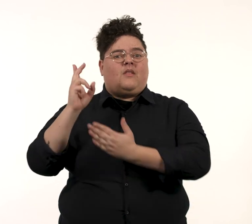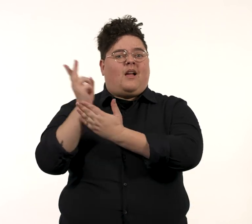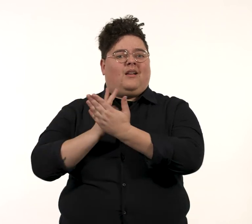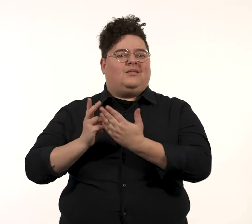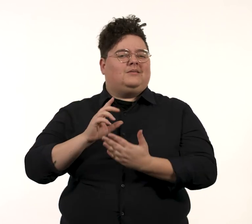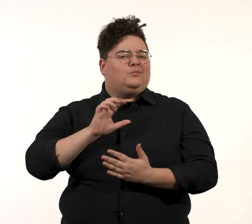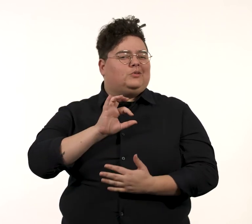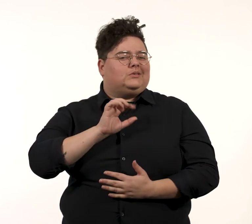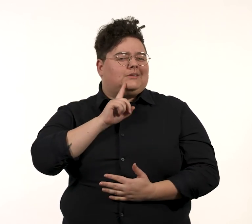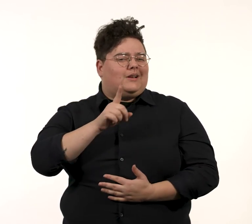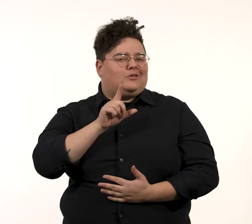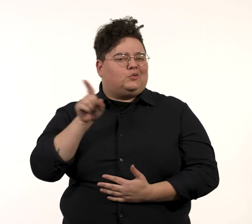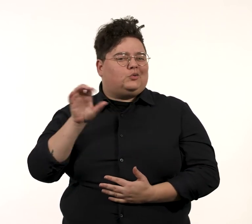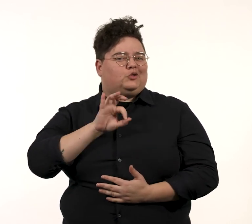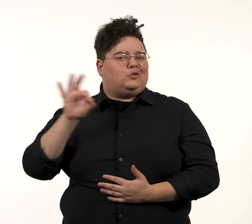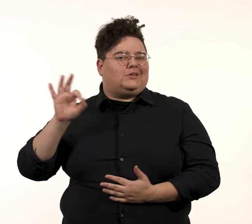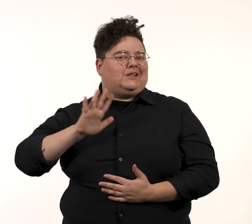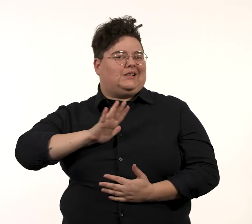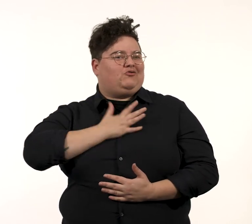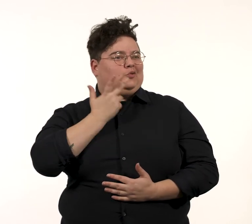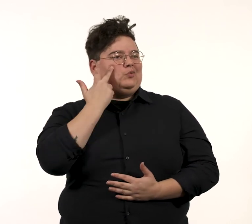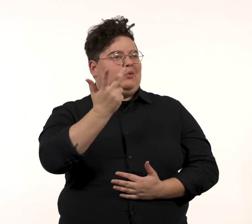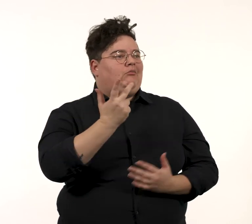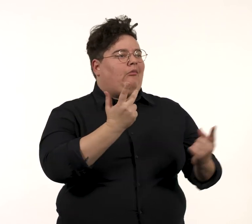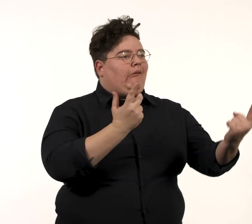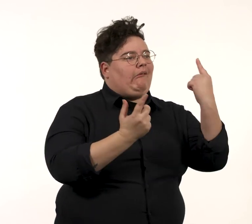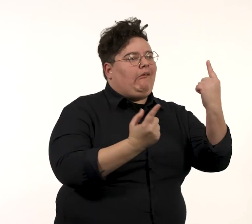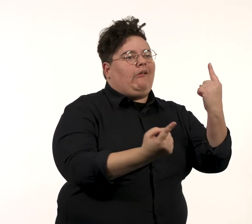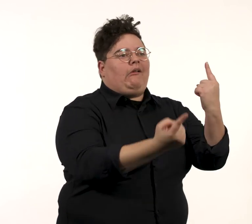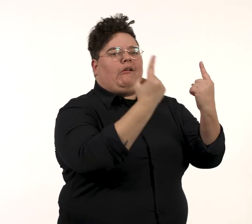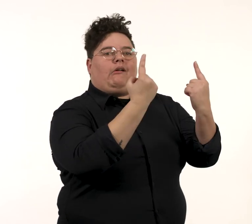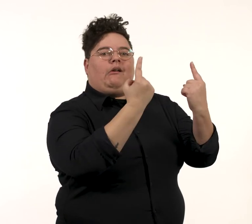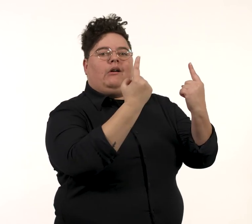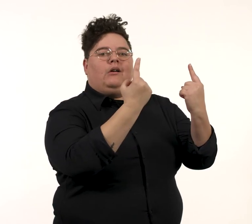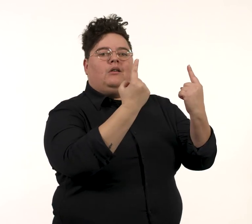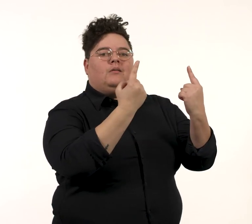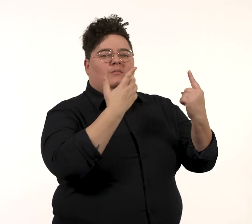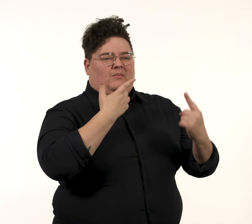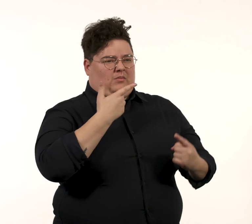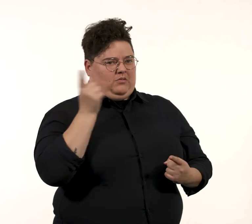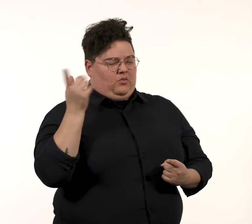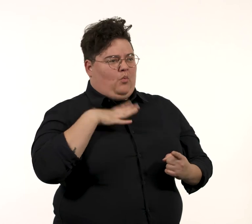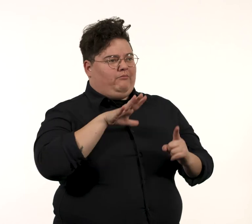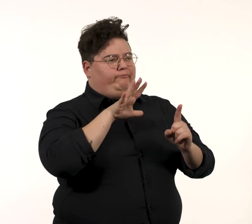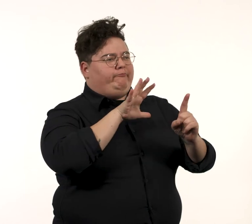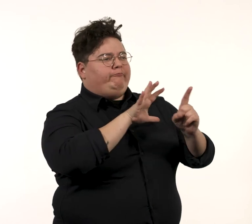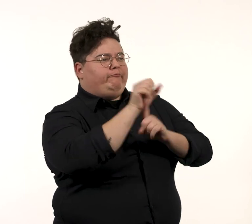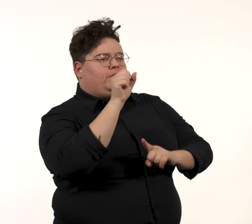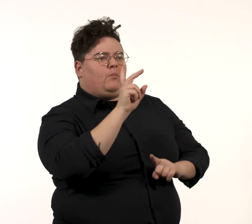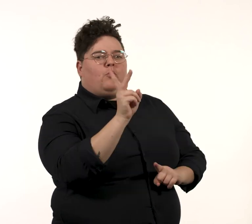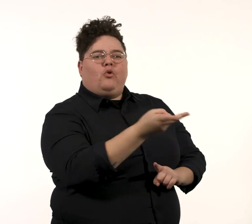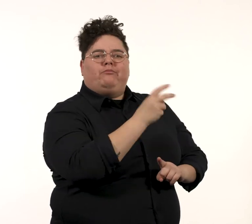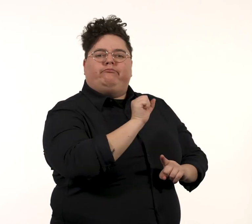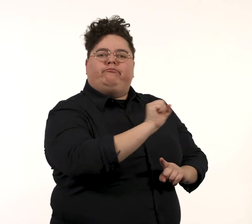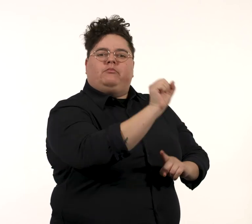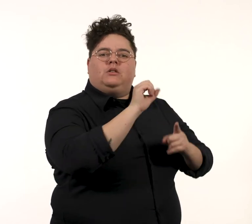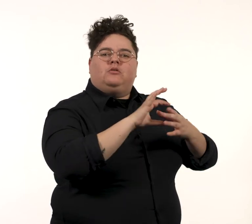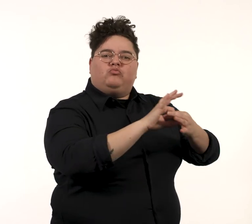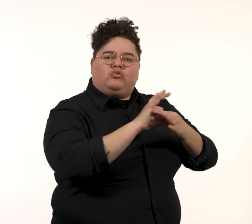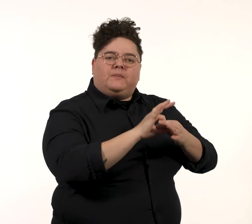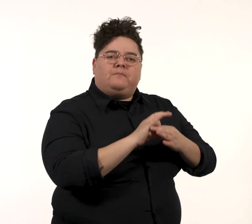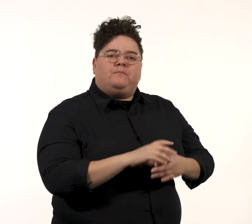Newton said he wasn’t interested in showing two individuals as he wanted to capture their relationship.